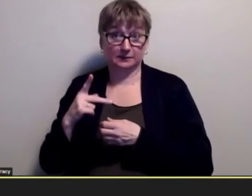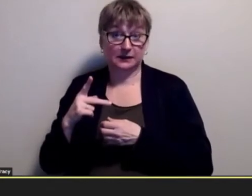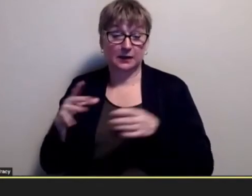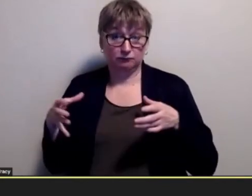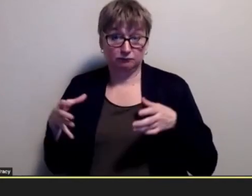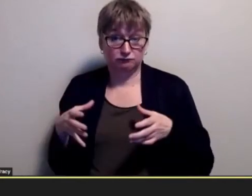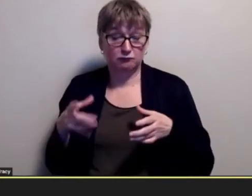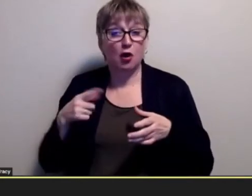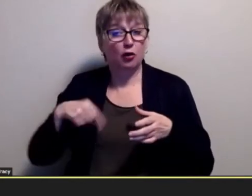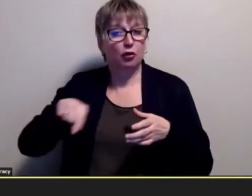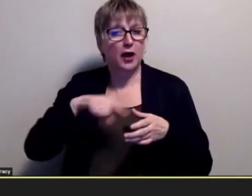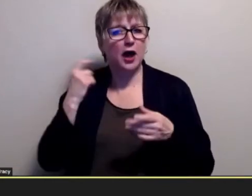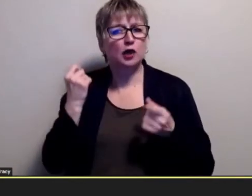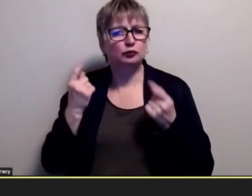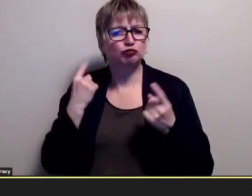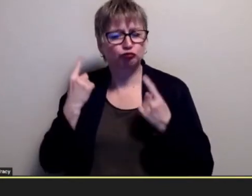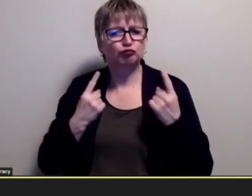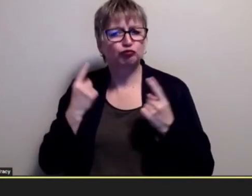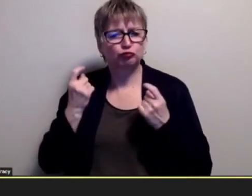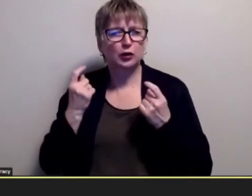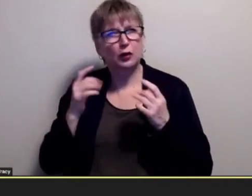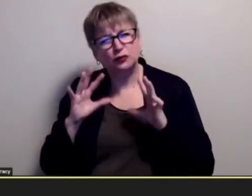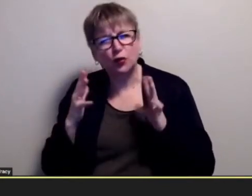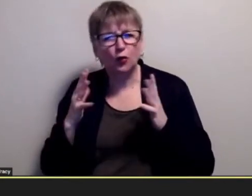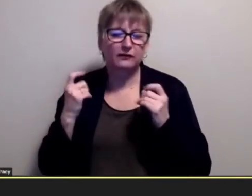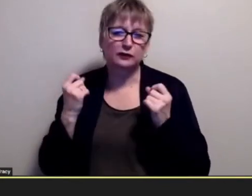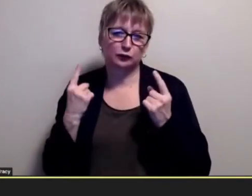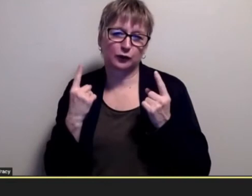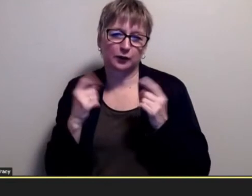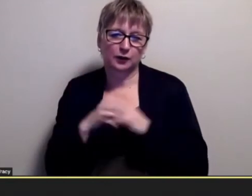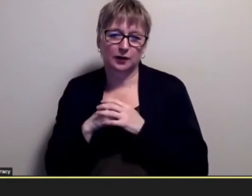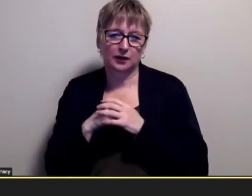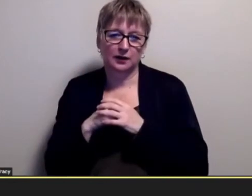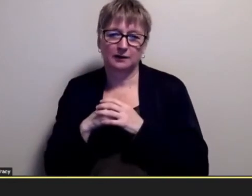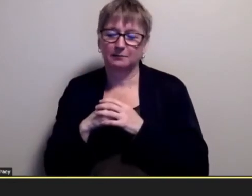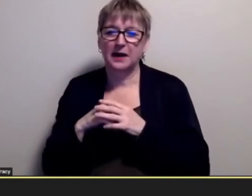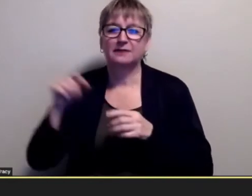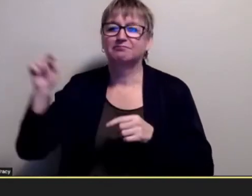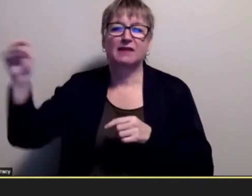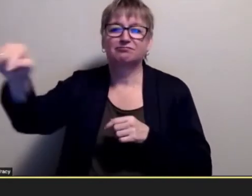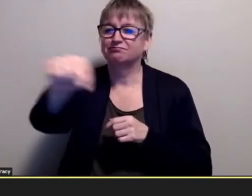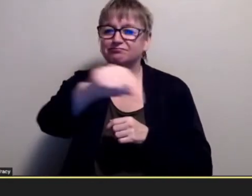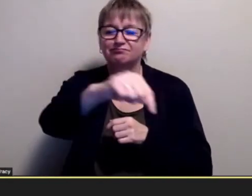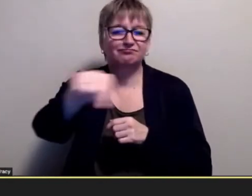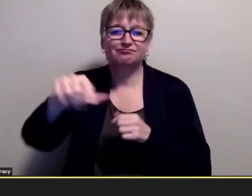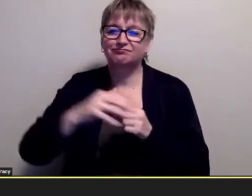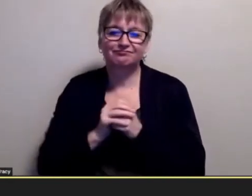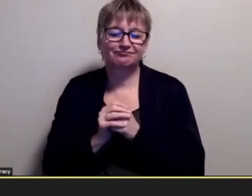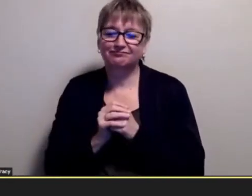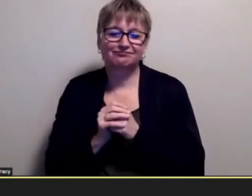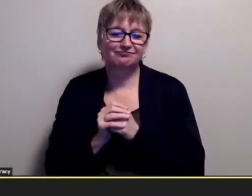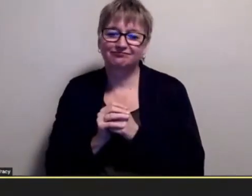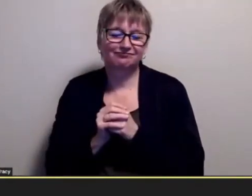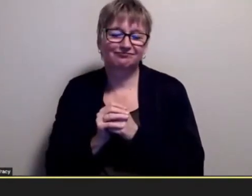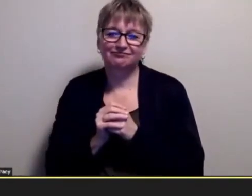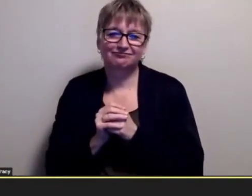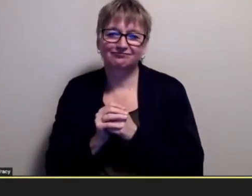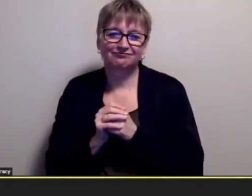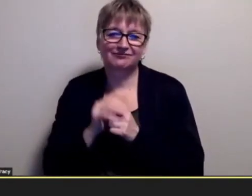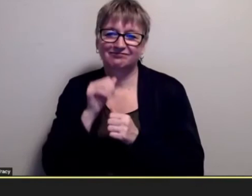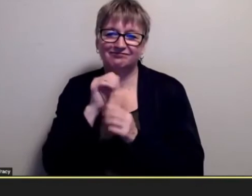they understood they sort of understood but you know people outside of the esp program they yeah